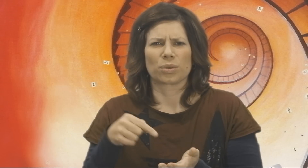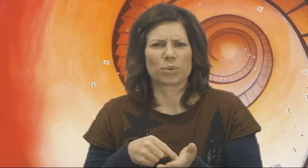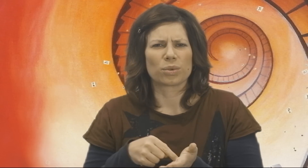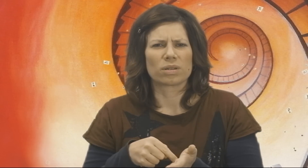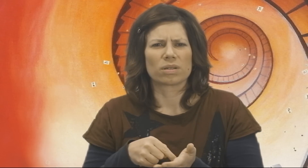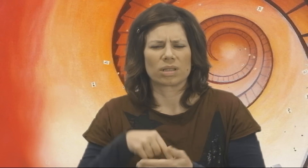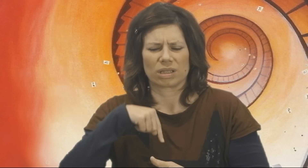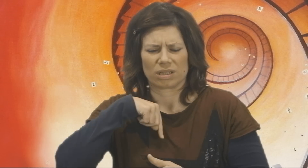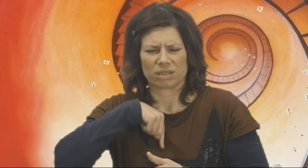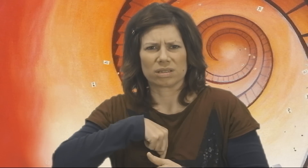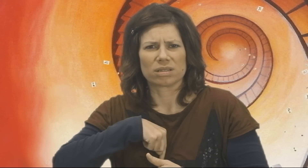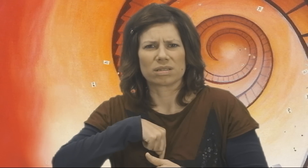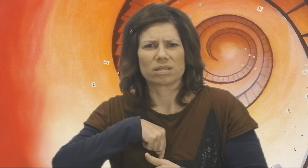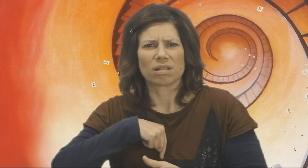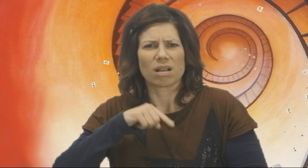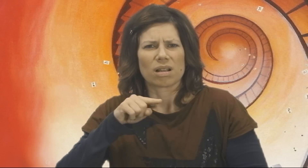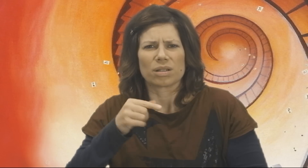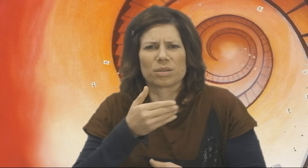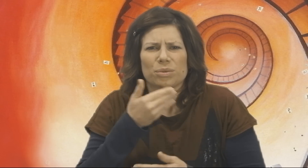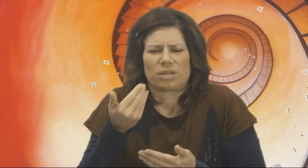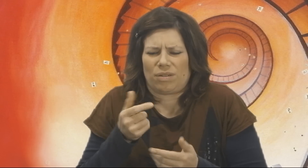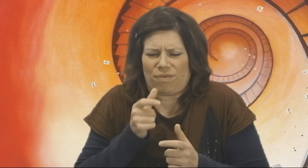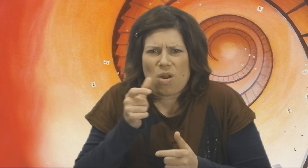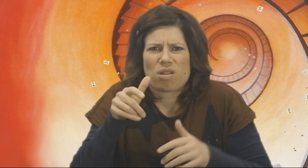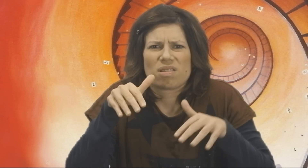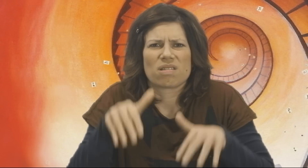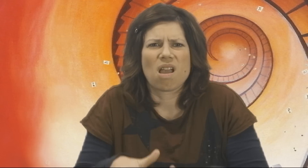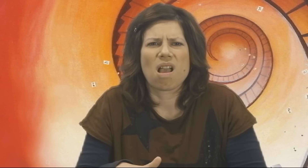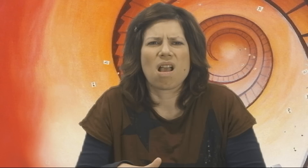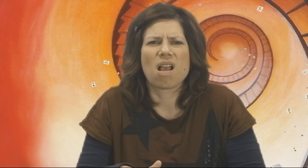It is as though she has no words in her reserve.